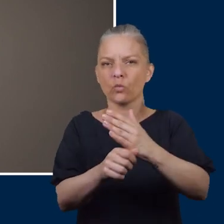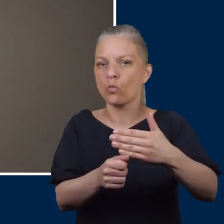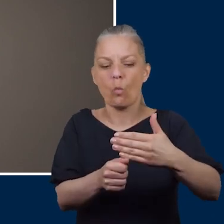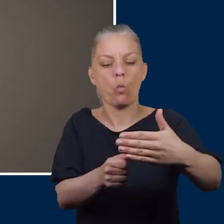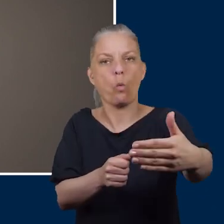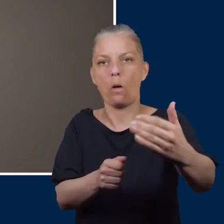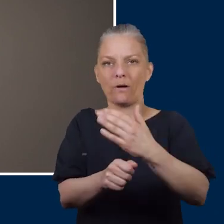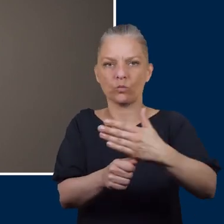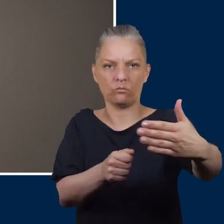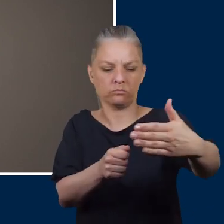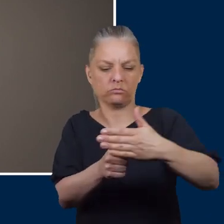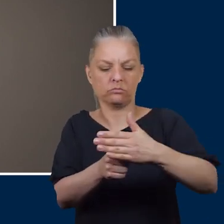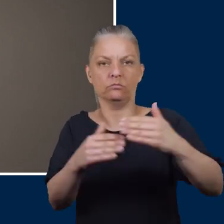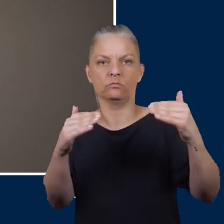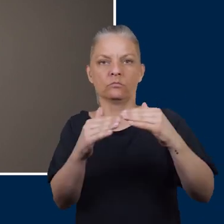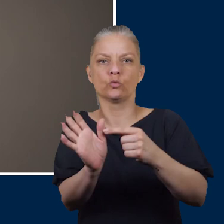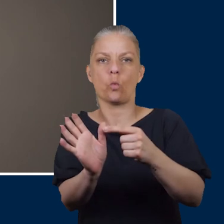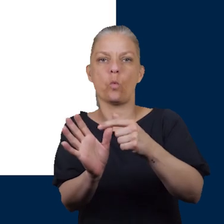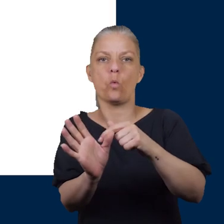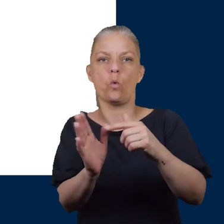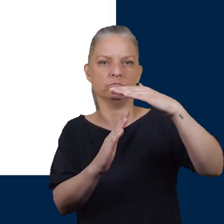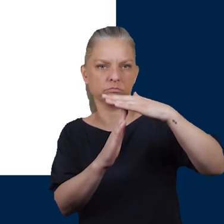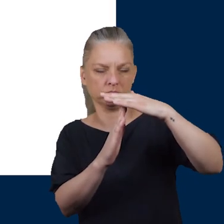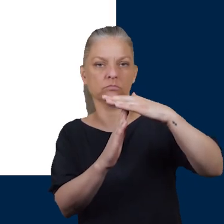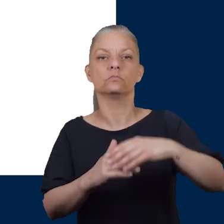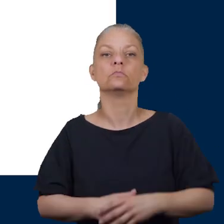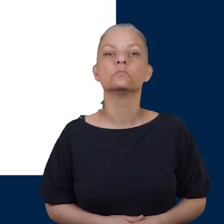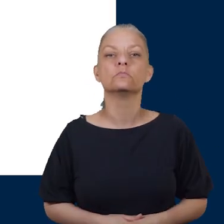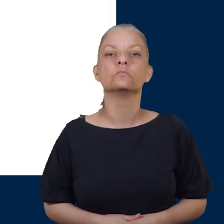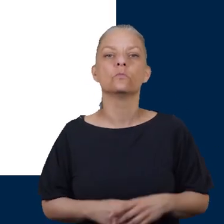You must always be aware of the signs of infection in your feet. These signs are heat,